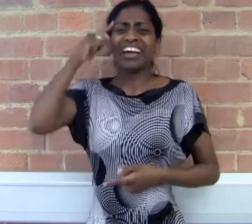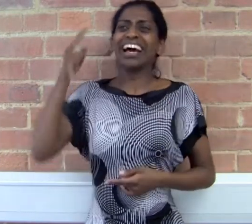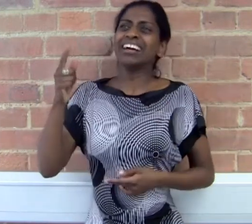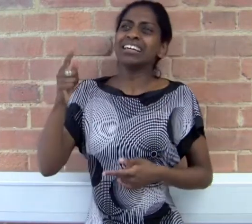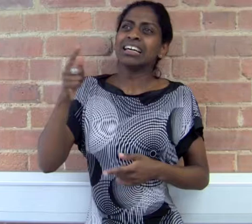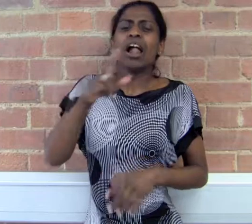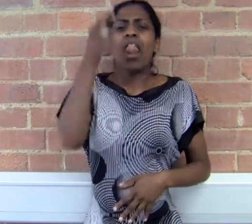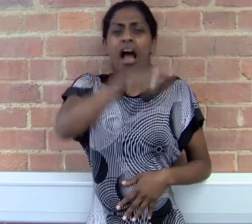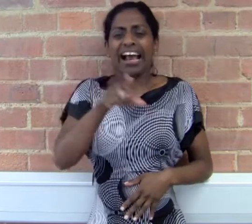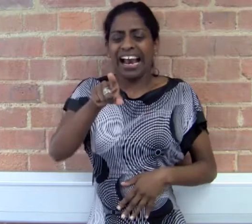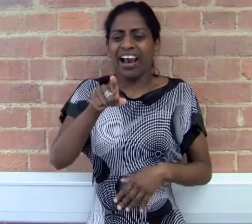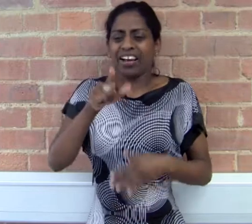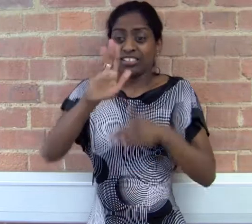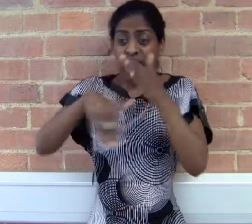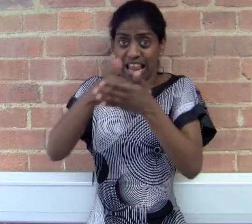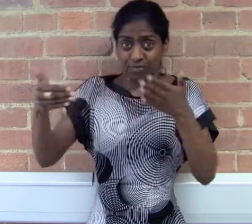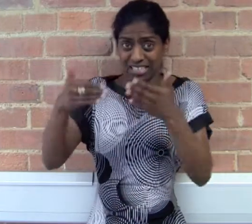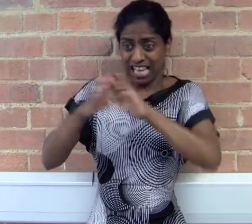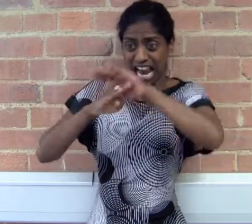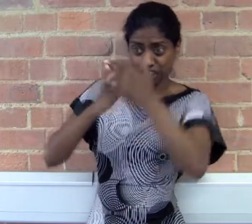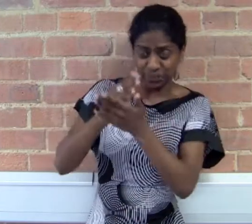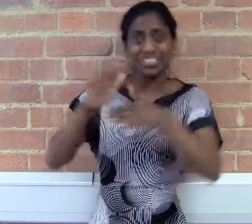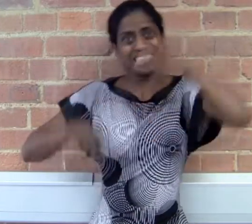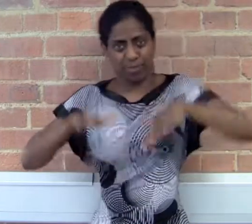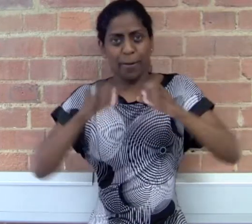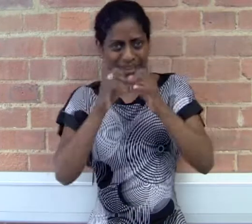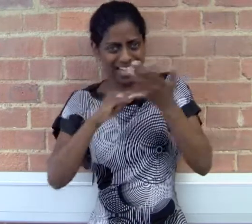Luckily the handshapes are similar with Sri Lankan and British Sign Language.